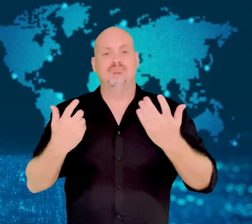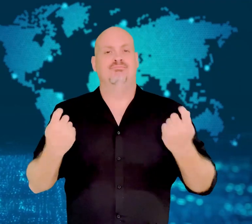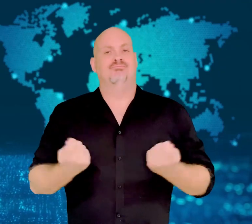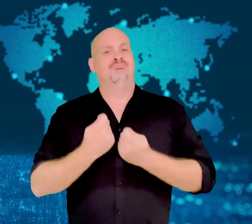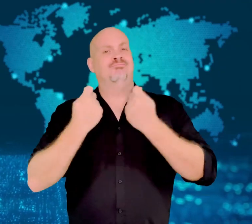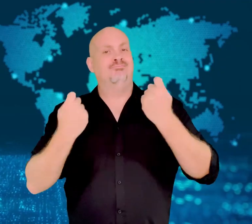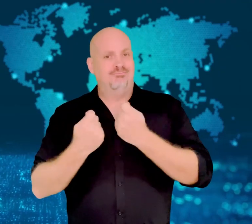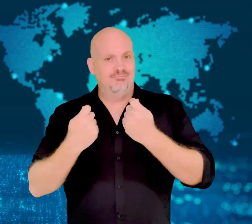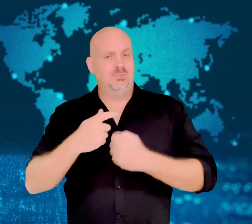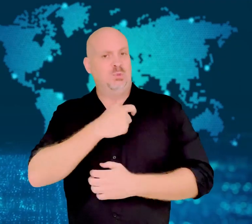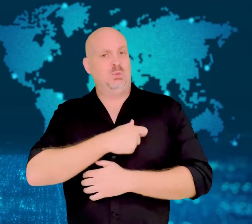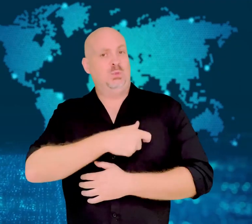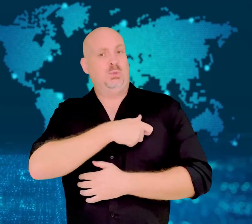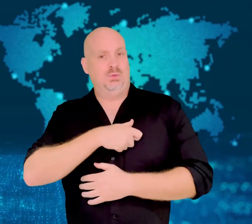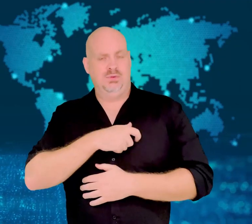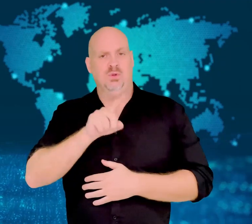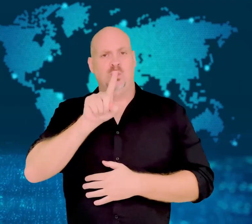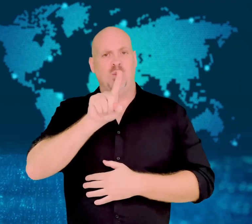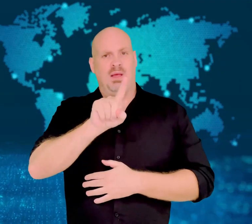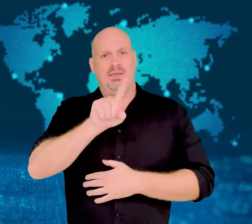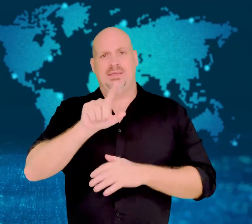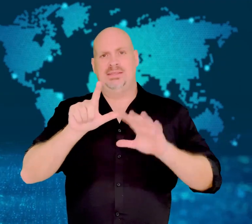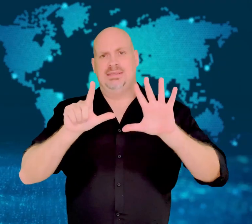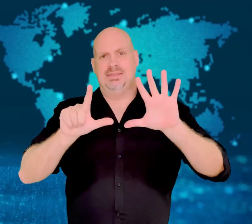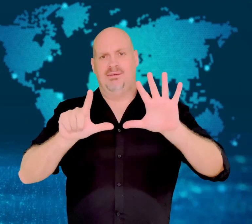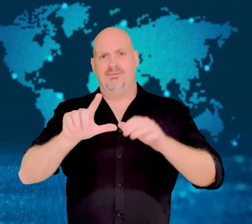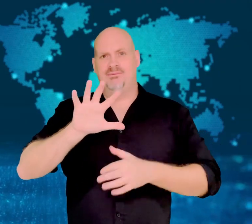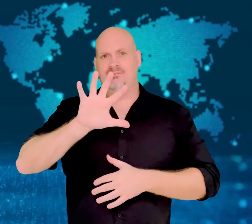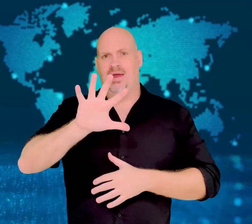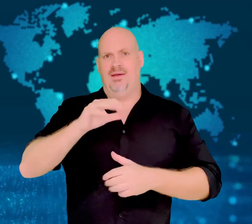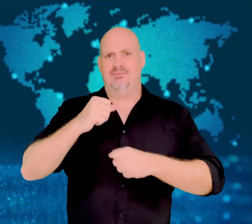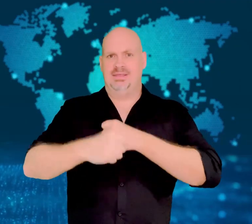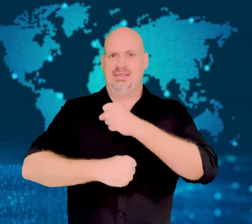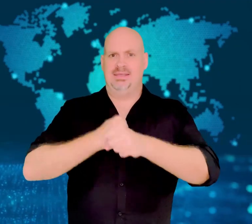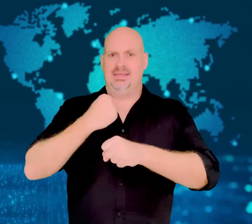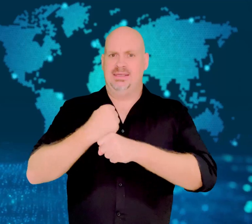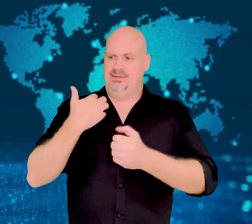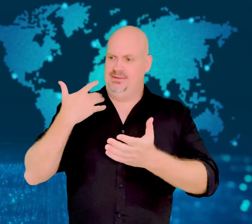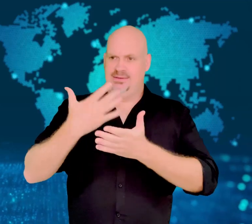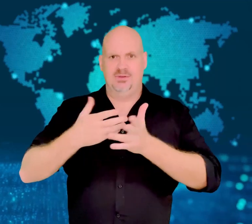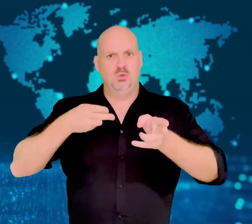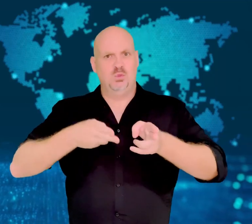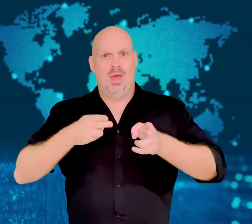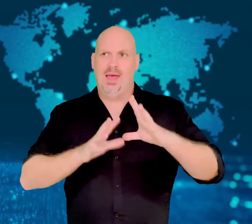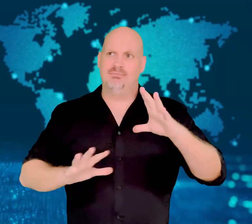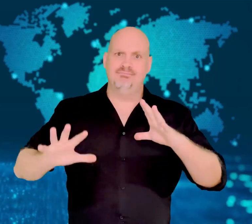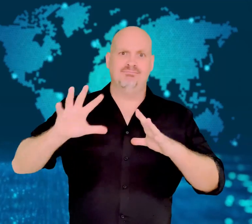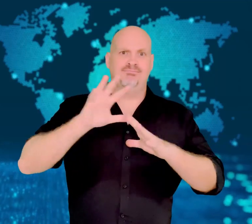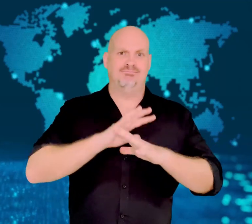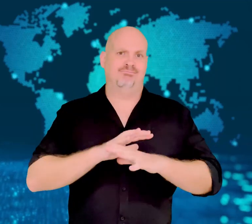Switzerland's railway system. 3,000 people bought tickets to watch the train